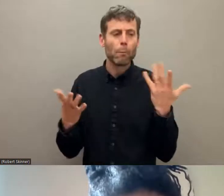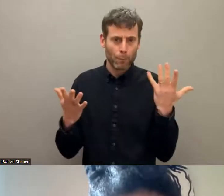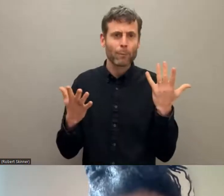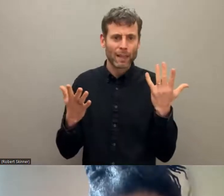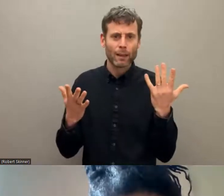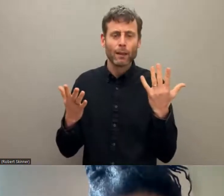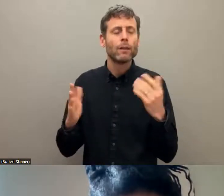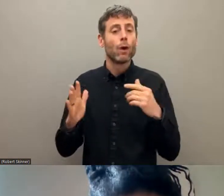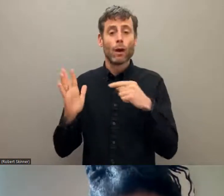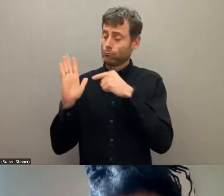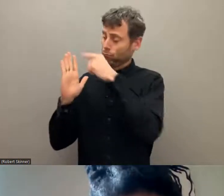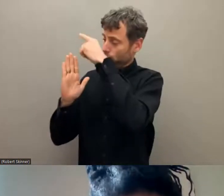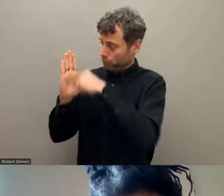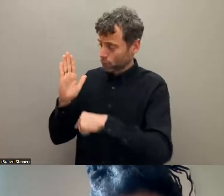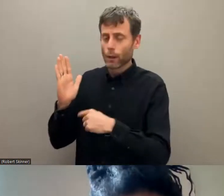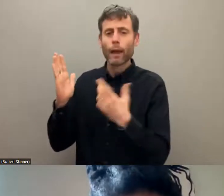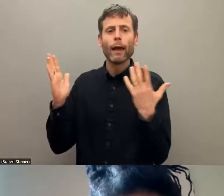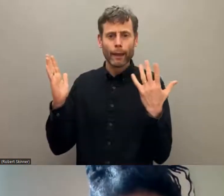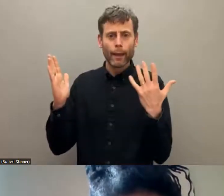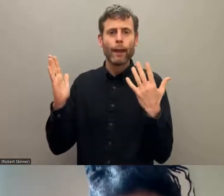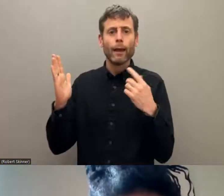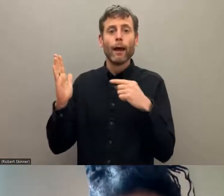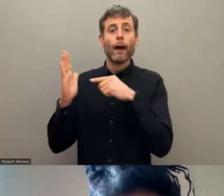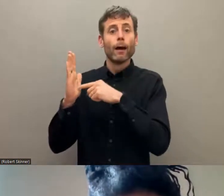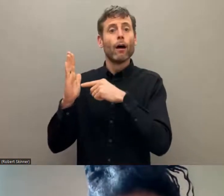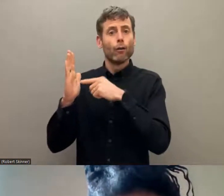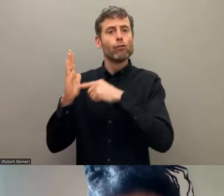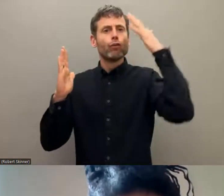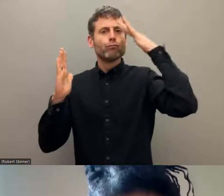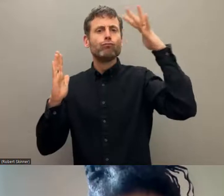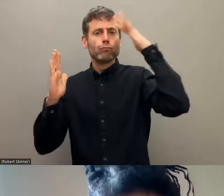are thinking not only about minorities but we have